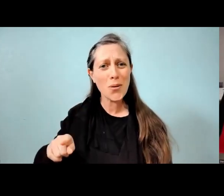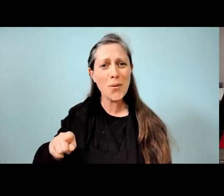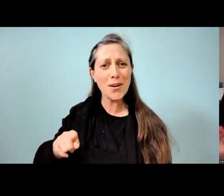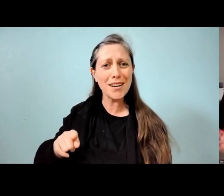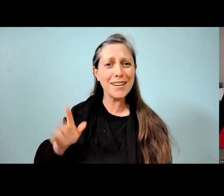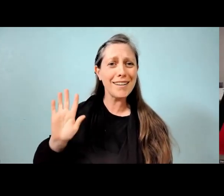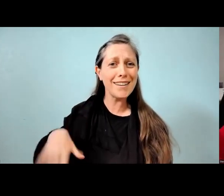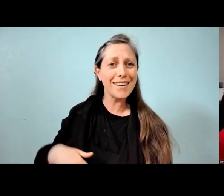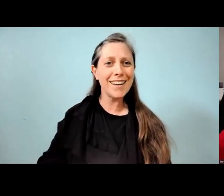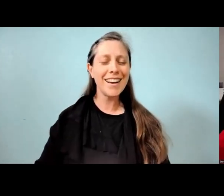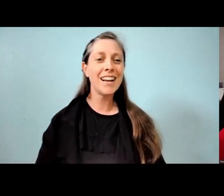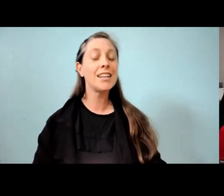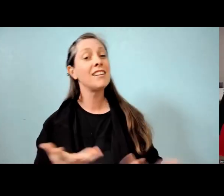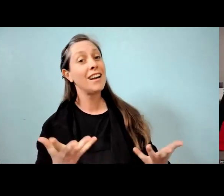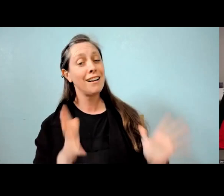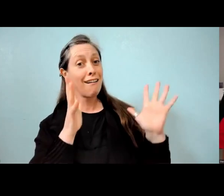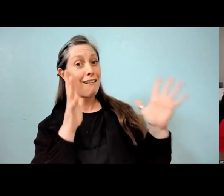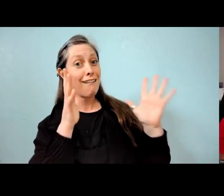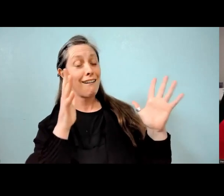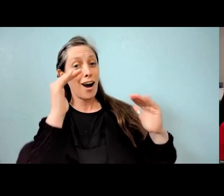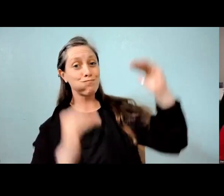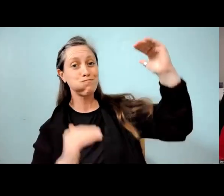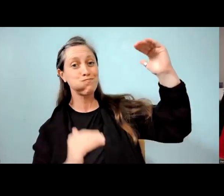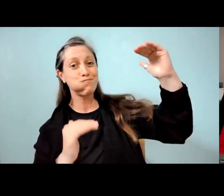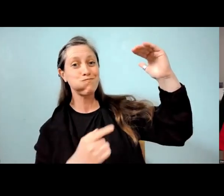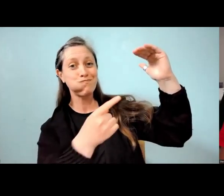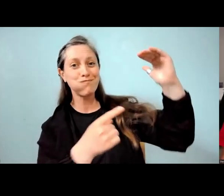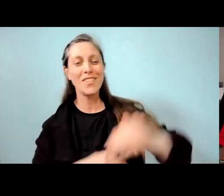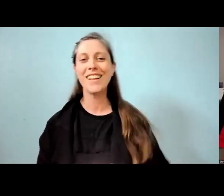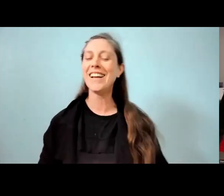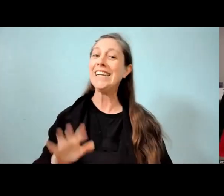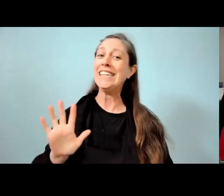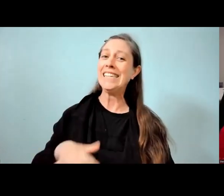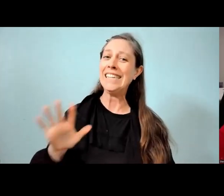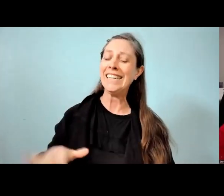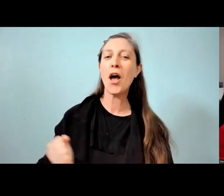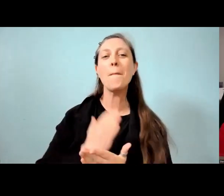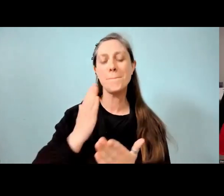With you, Stacey, it's hard to compete. I'm gonna make sure that we that we address that,